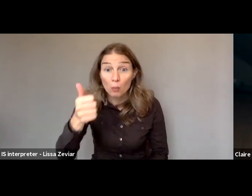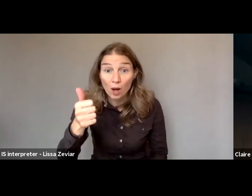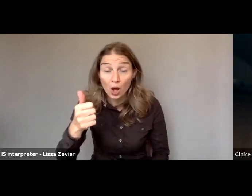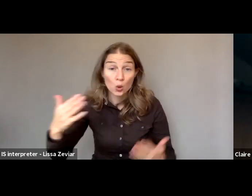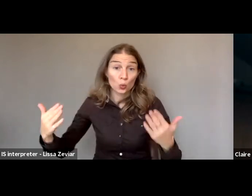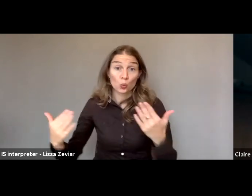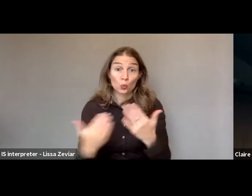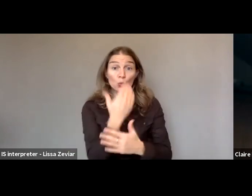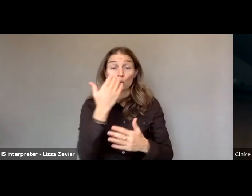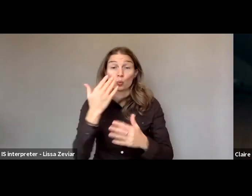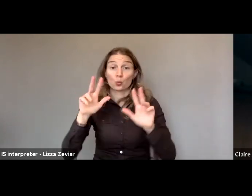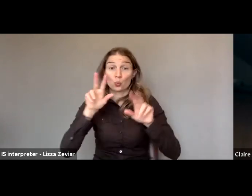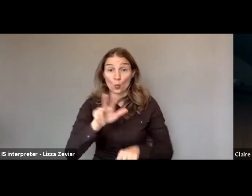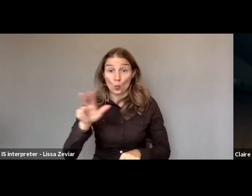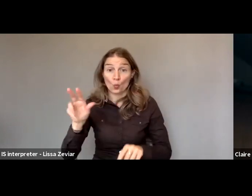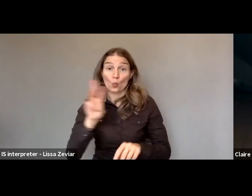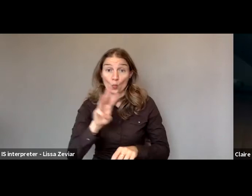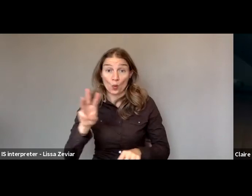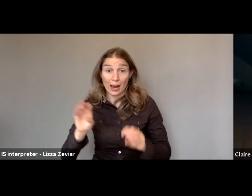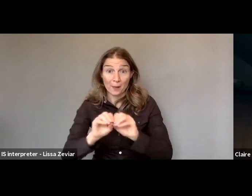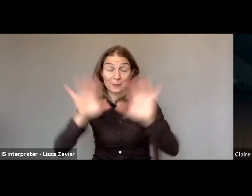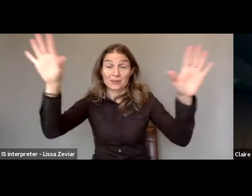on violence against women and girls with disabilities